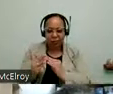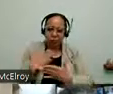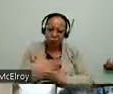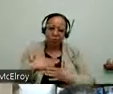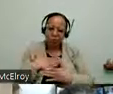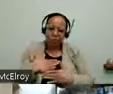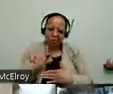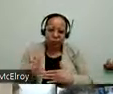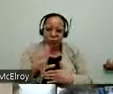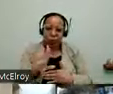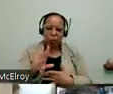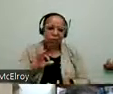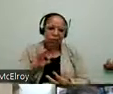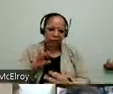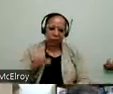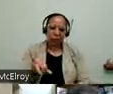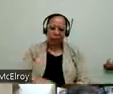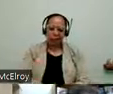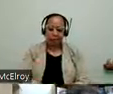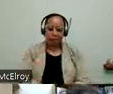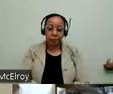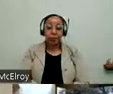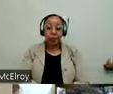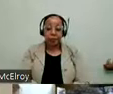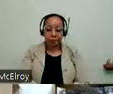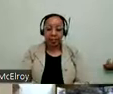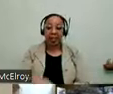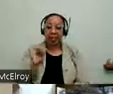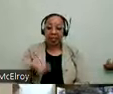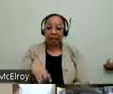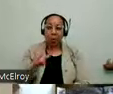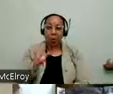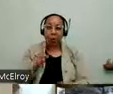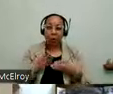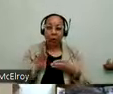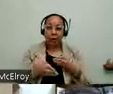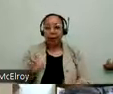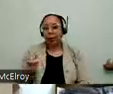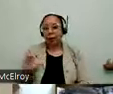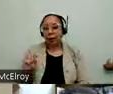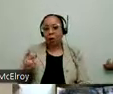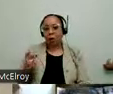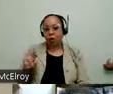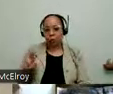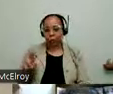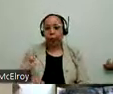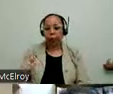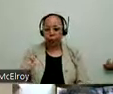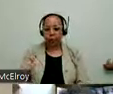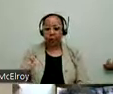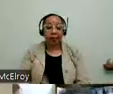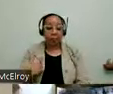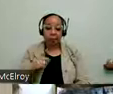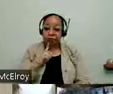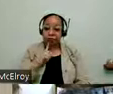And that is scheduled to be completed in October.